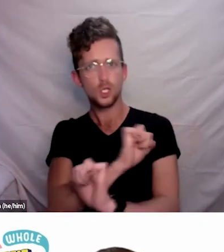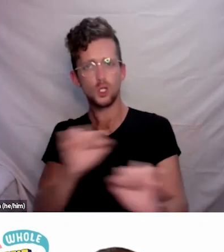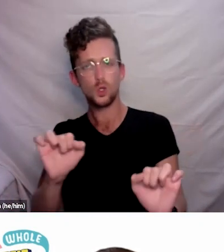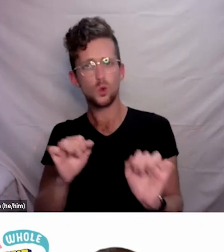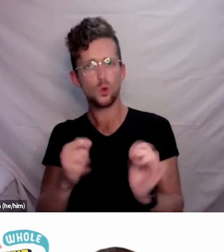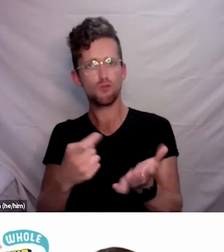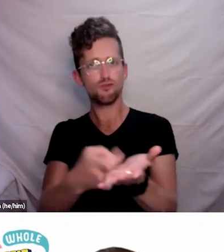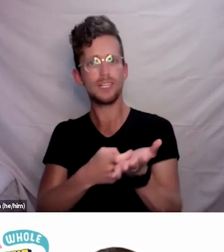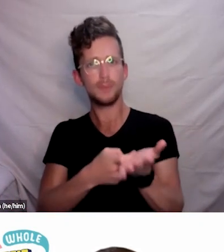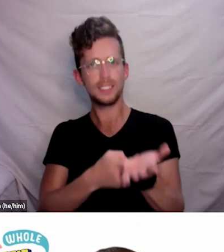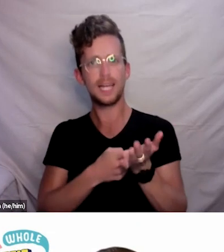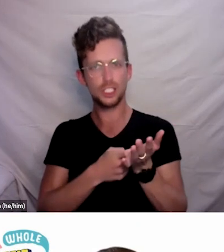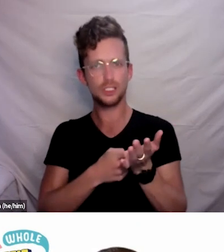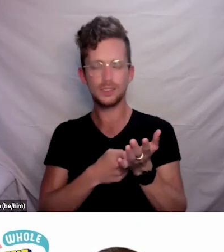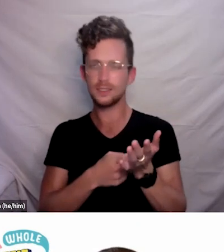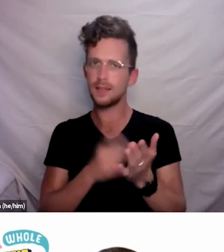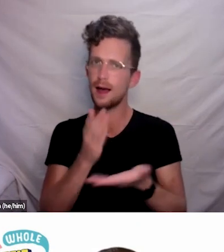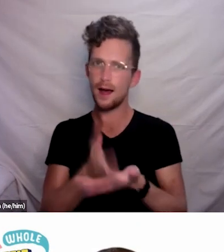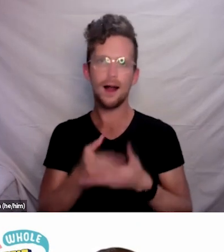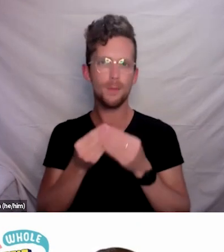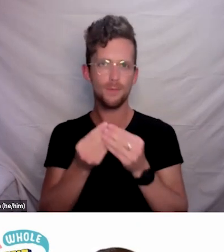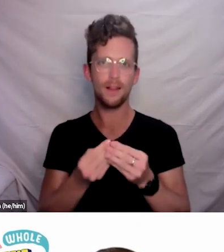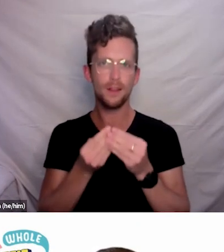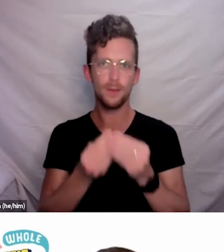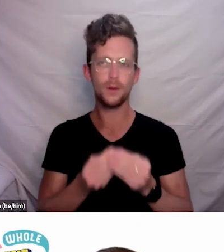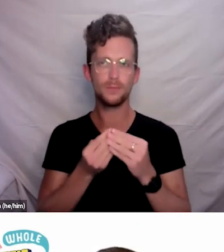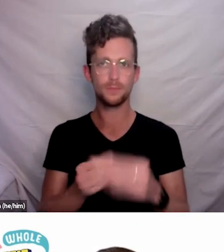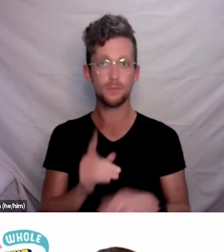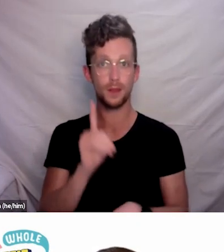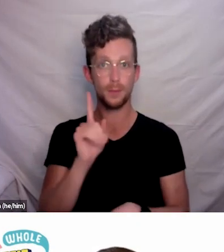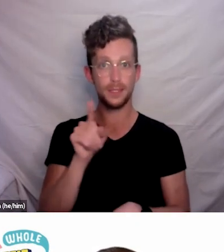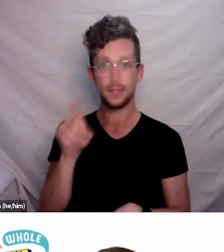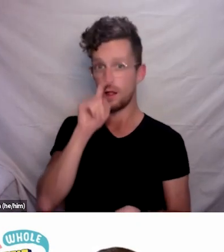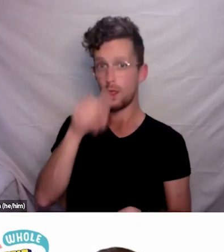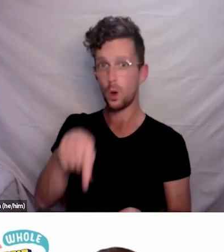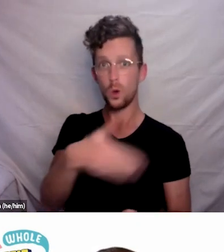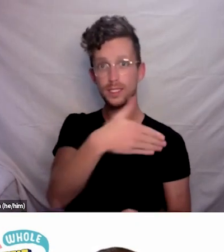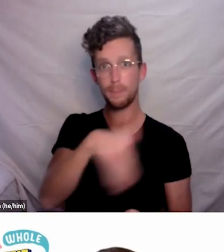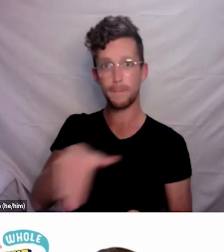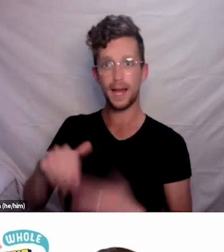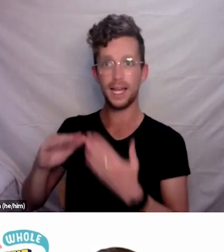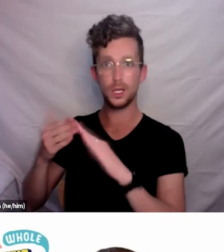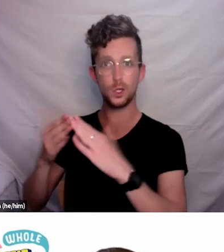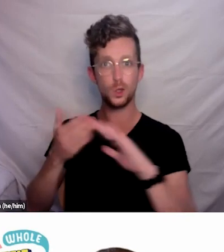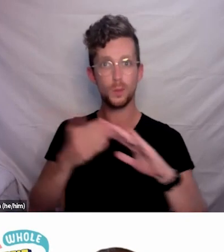But honestly, in Hawke’s Bay, the community spirit out there is absolutely amazing